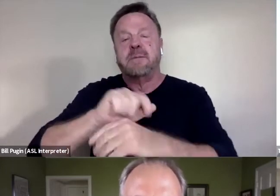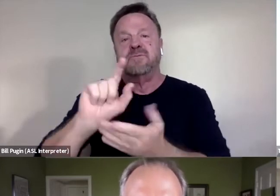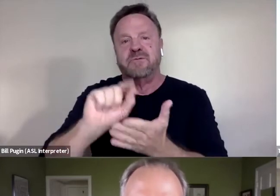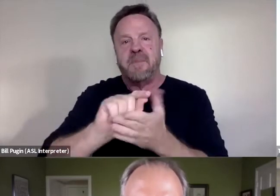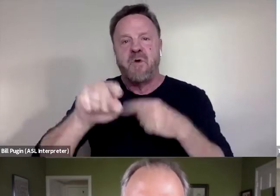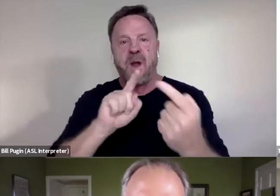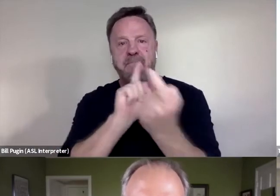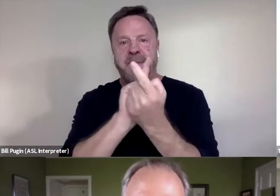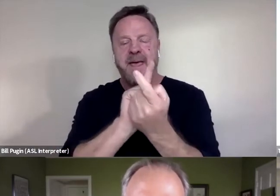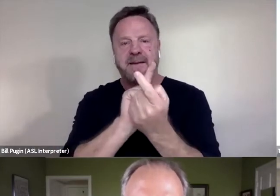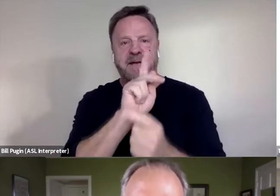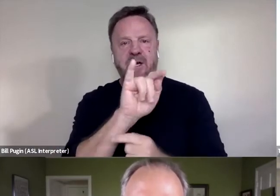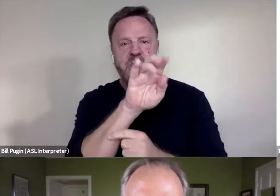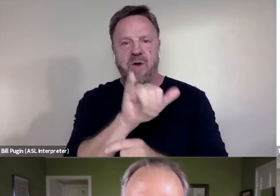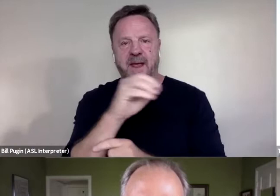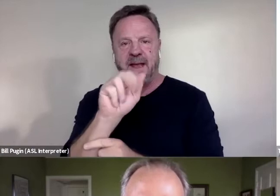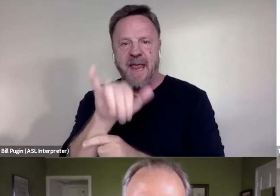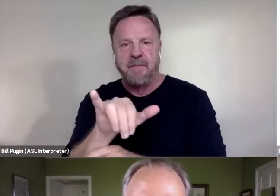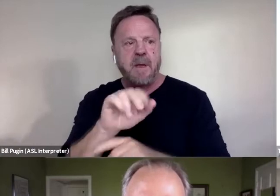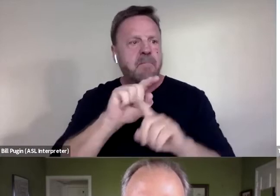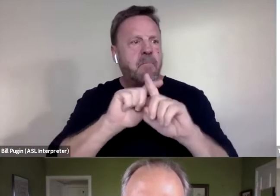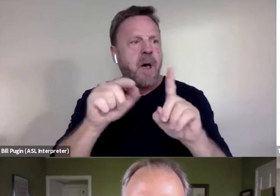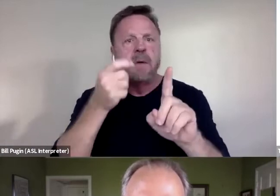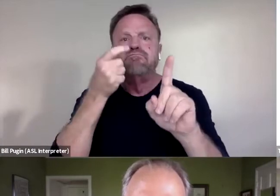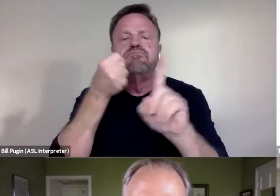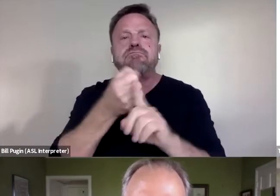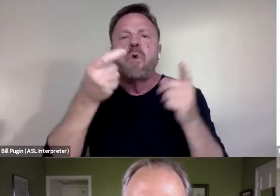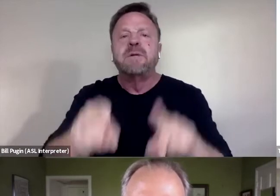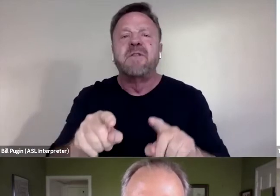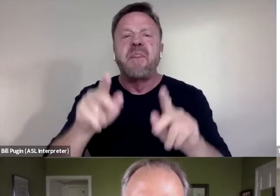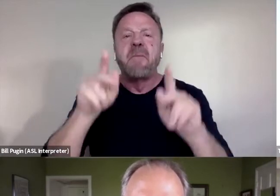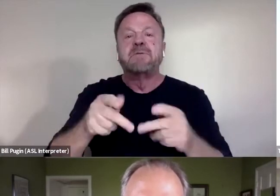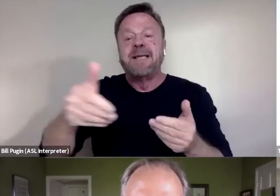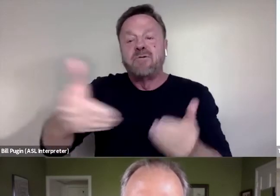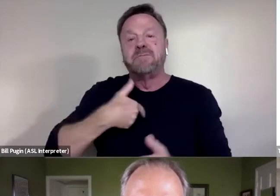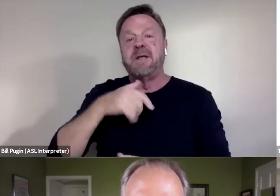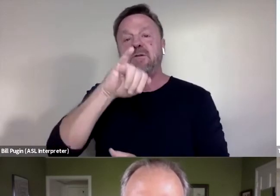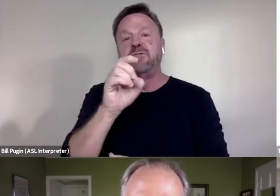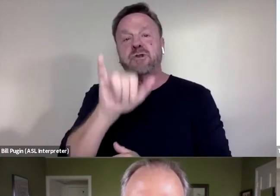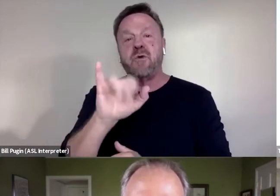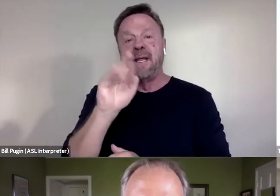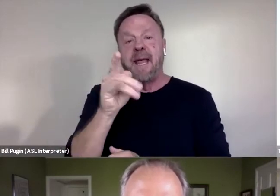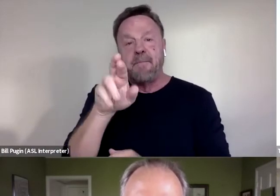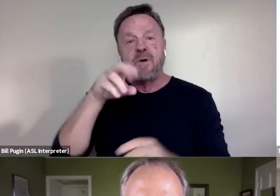Just by way of coincidence, the person who introduced me to Jodi Kantor at The New York Times is a mom